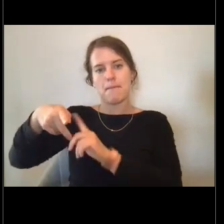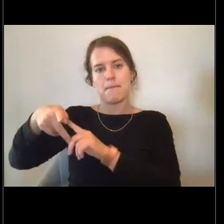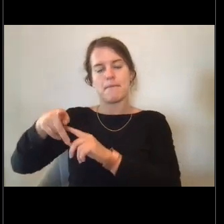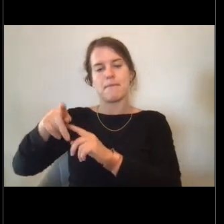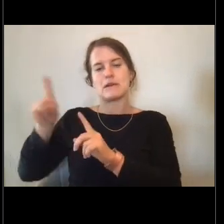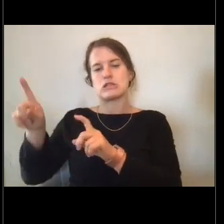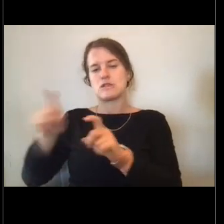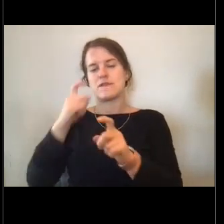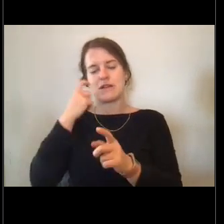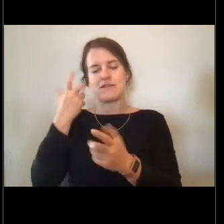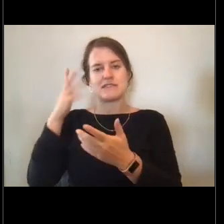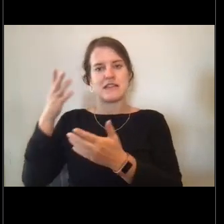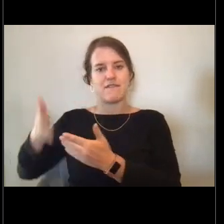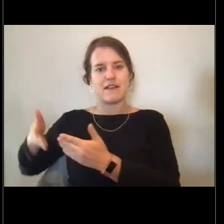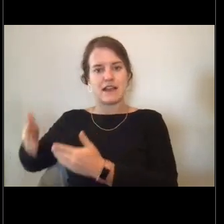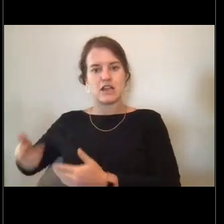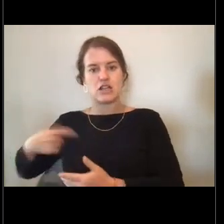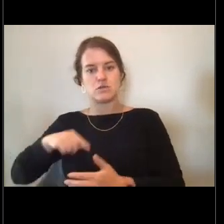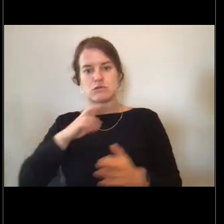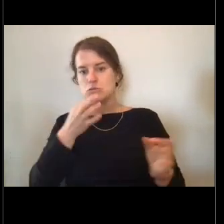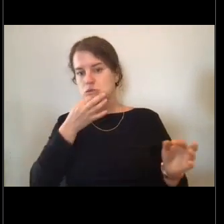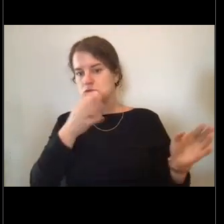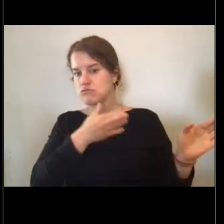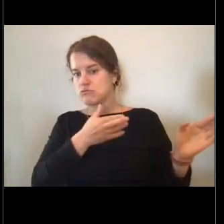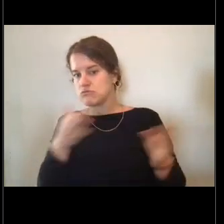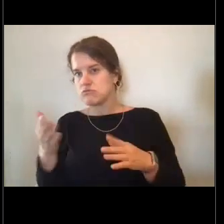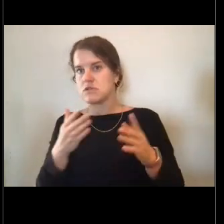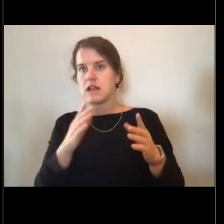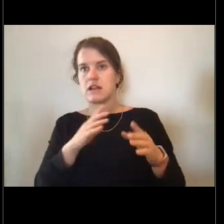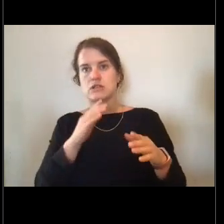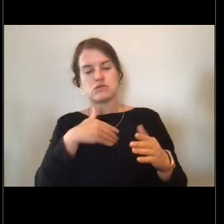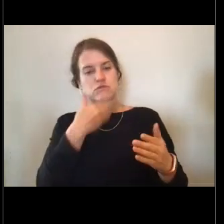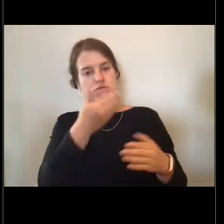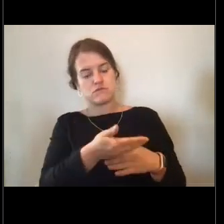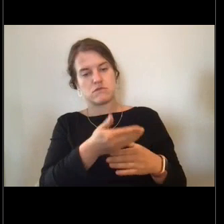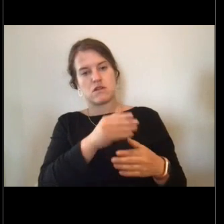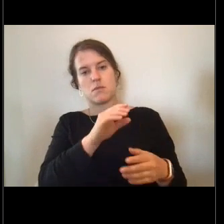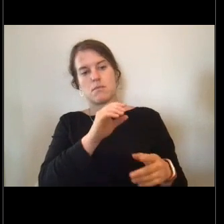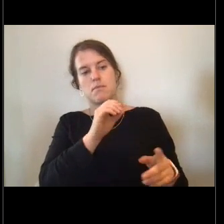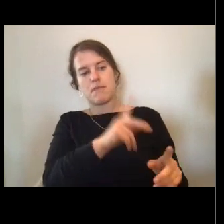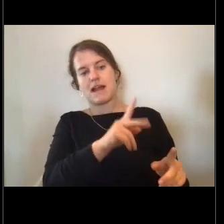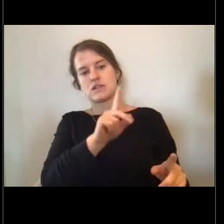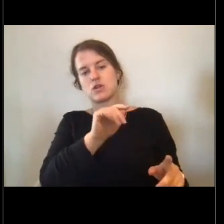cross the Gulf of Alaska and head back to Kodiak to offload, but we had a few hours